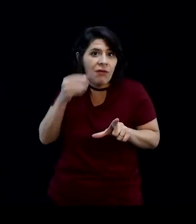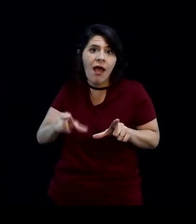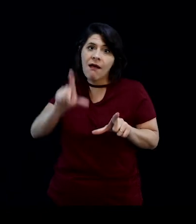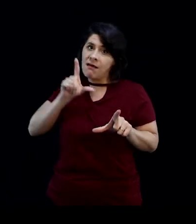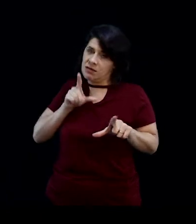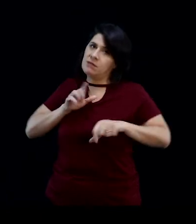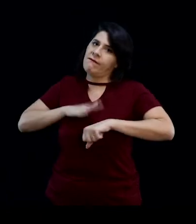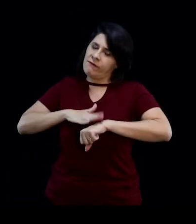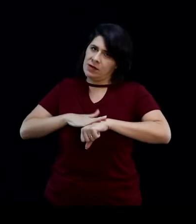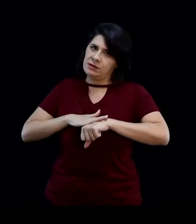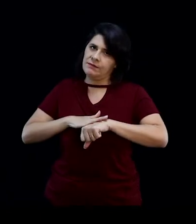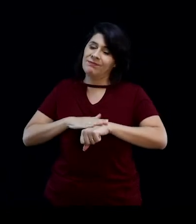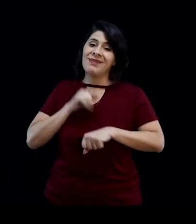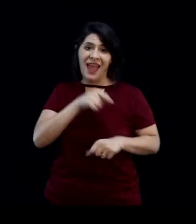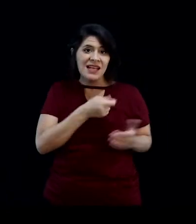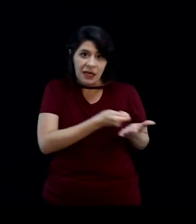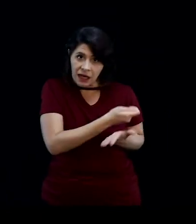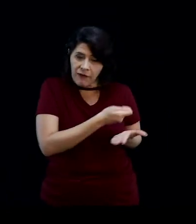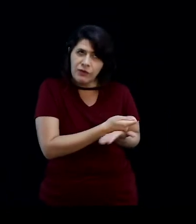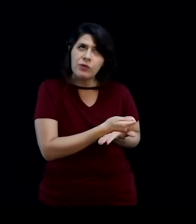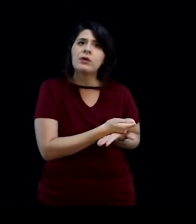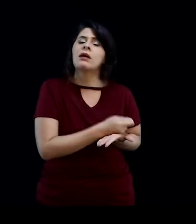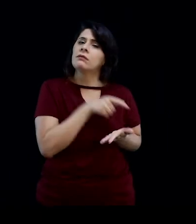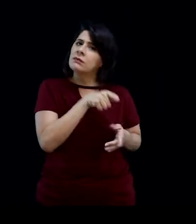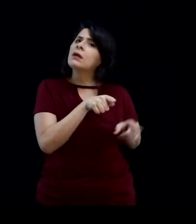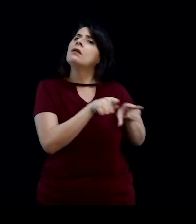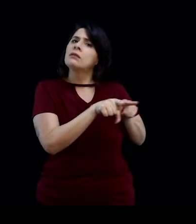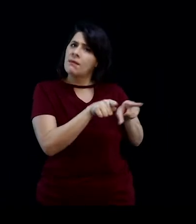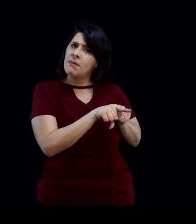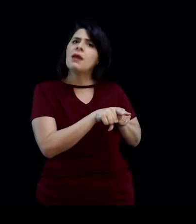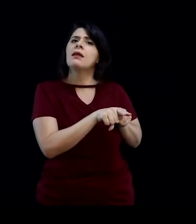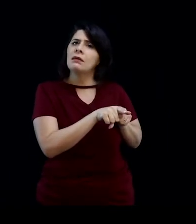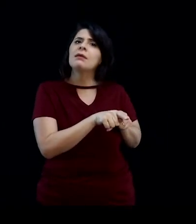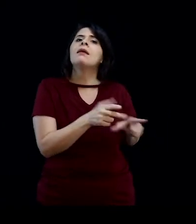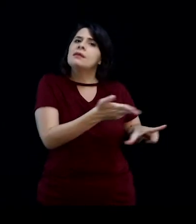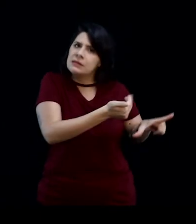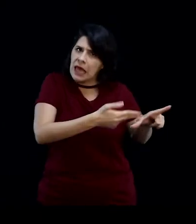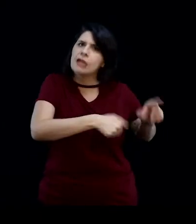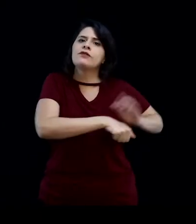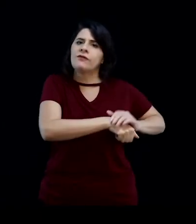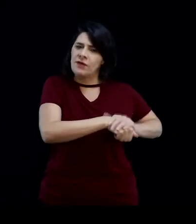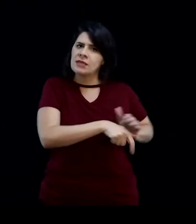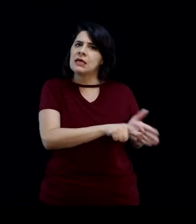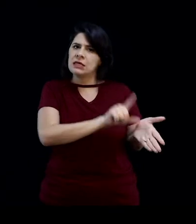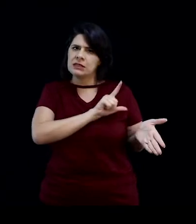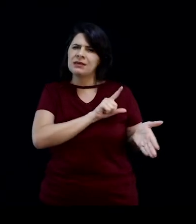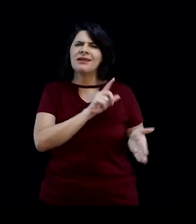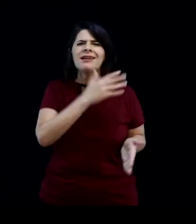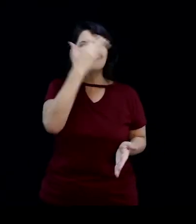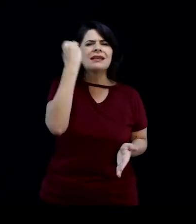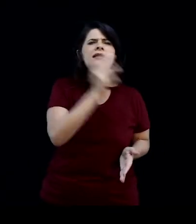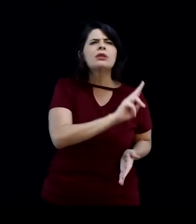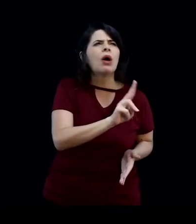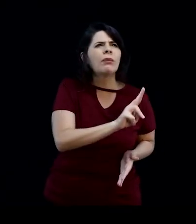in fact, this print precisely here also sprang from that sketch, I forget the name of it now –